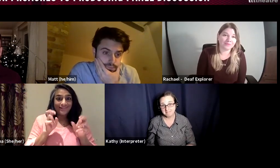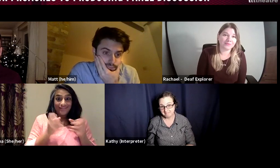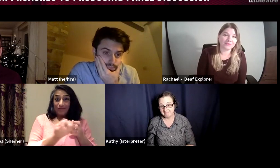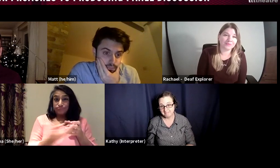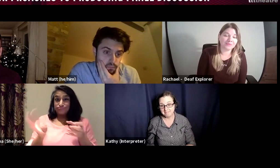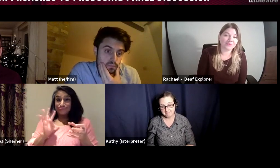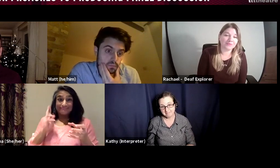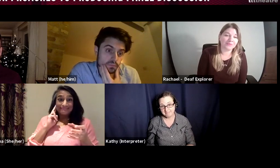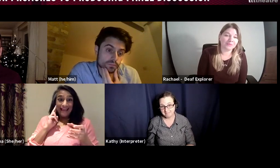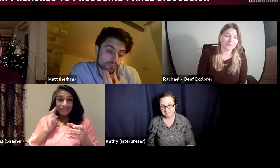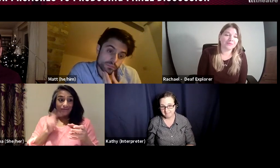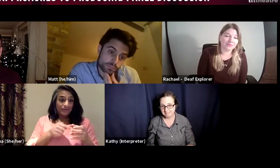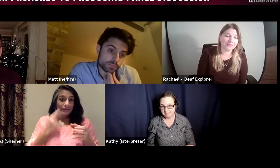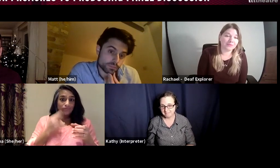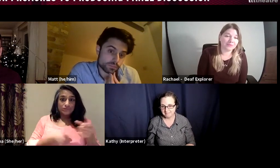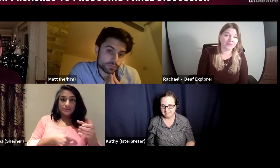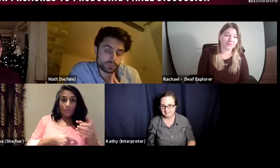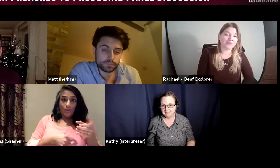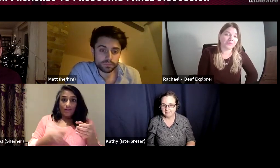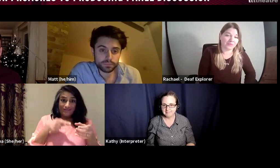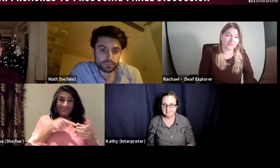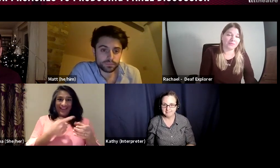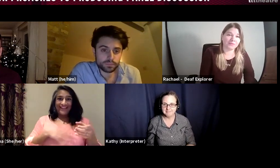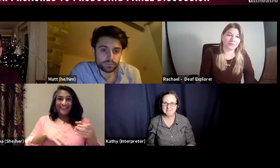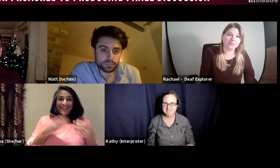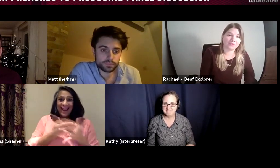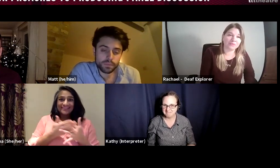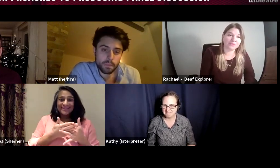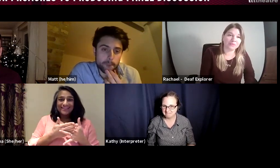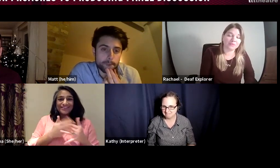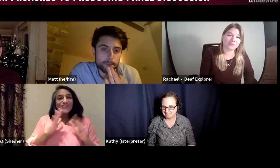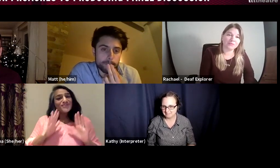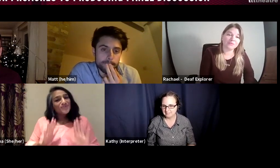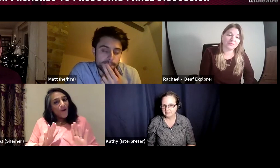because often they can be in the minority if it is a majority deaf production so it is them